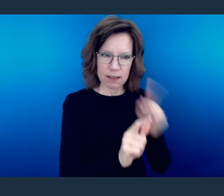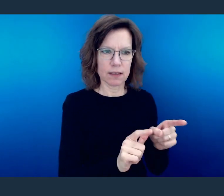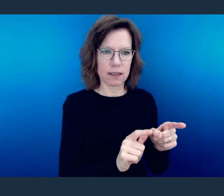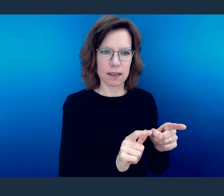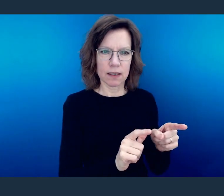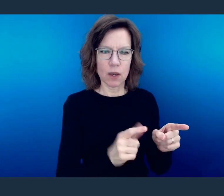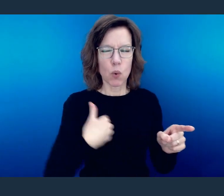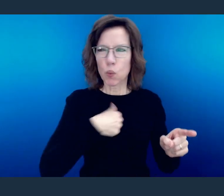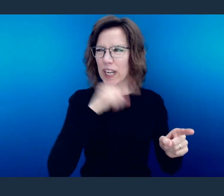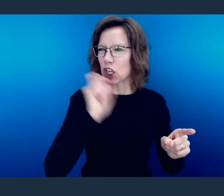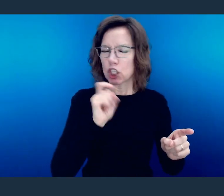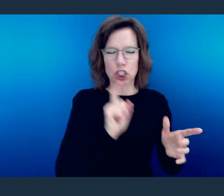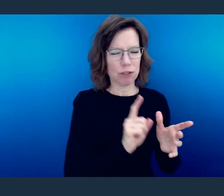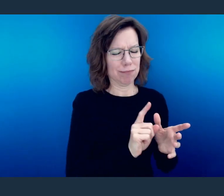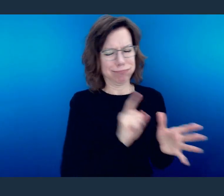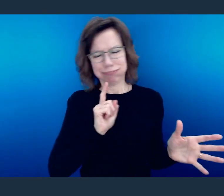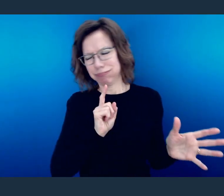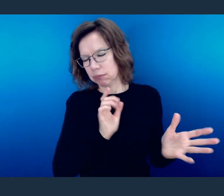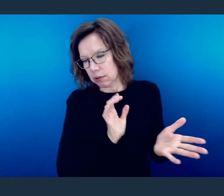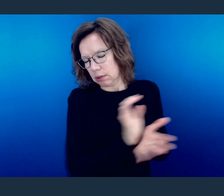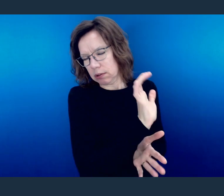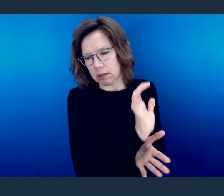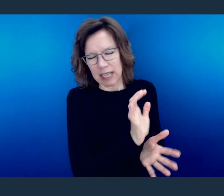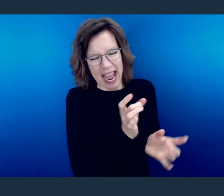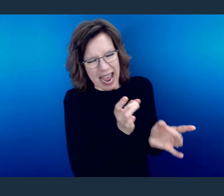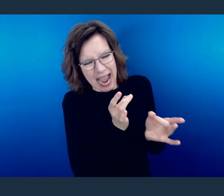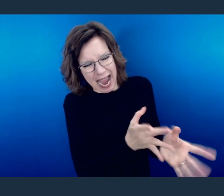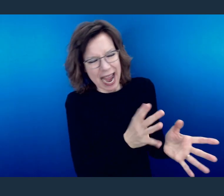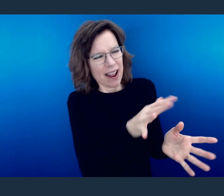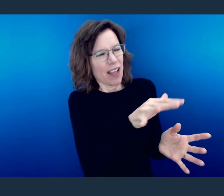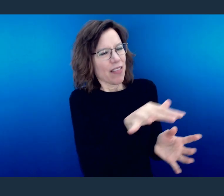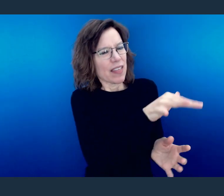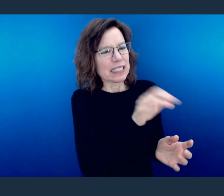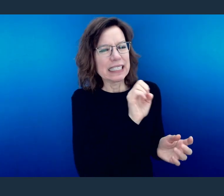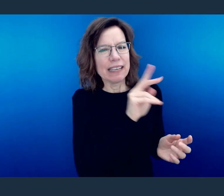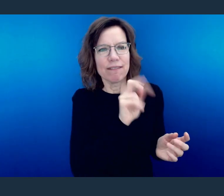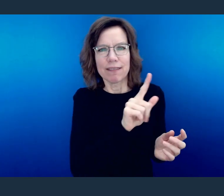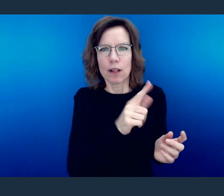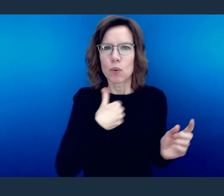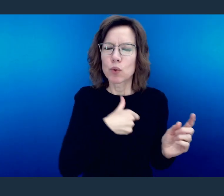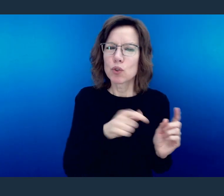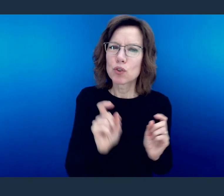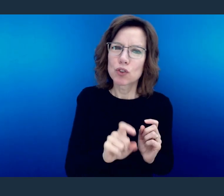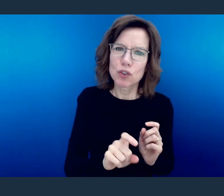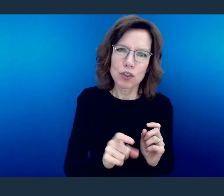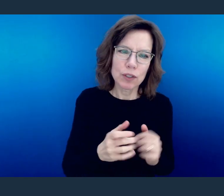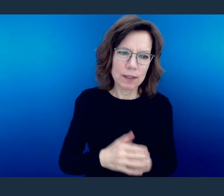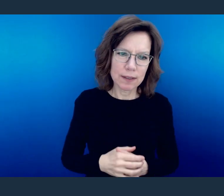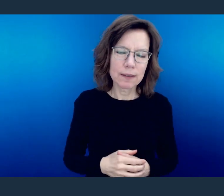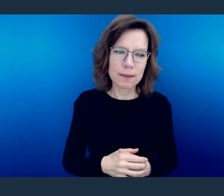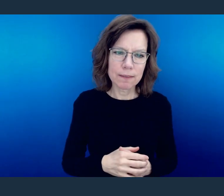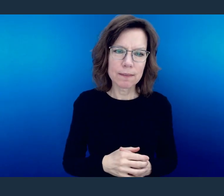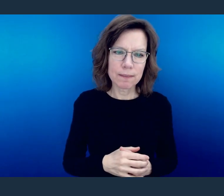But it's saying have a grossly adverse feeling toward the things that are evil.